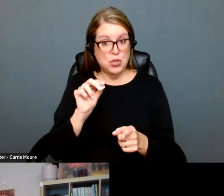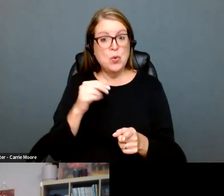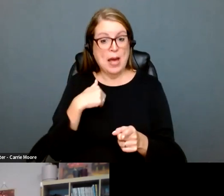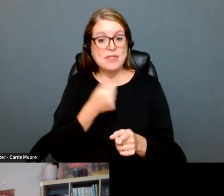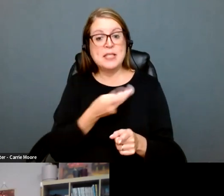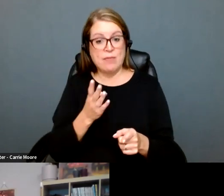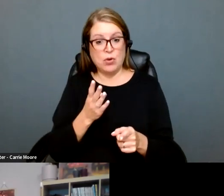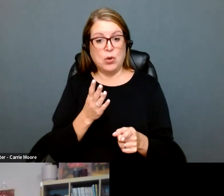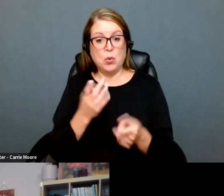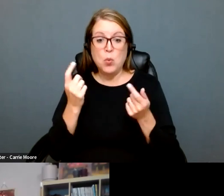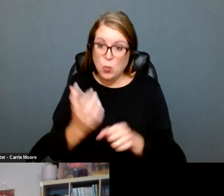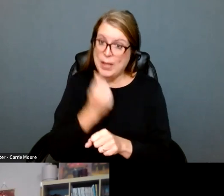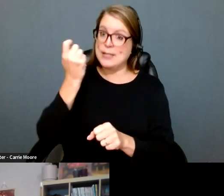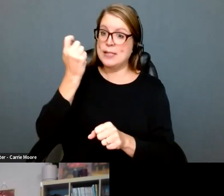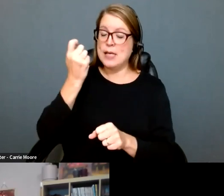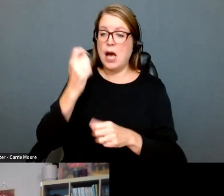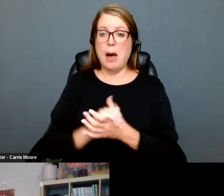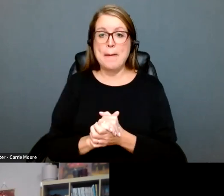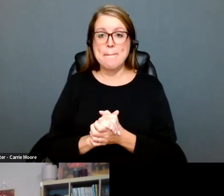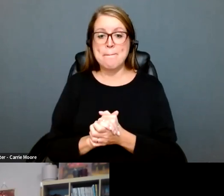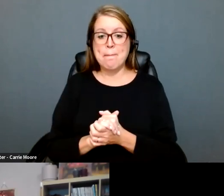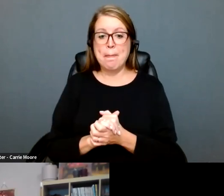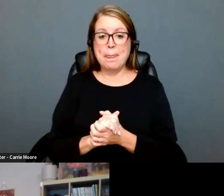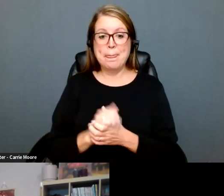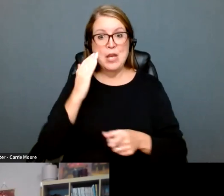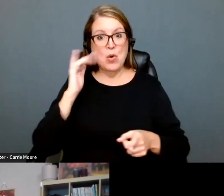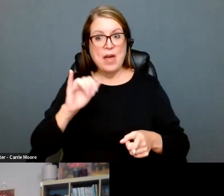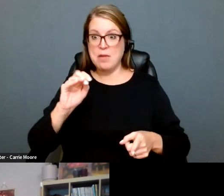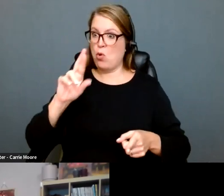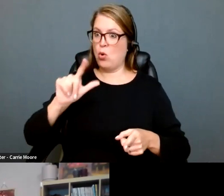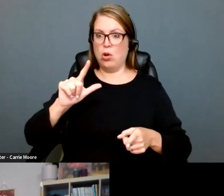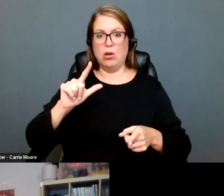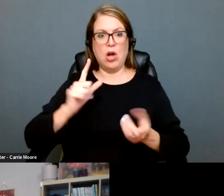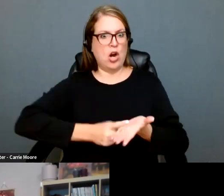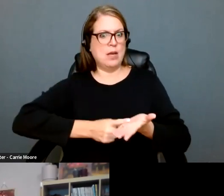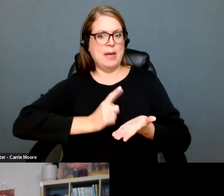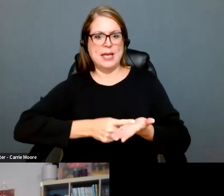that team, doing mock oral argument, editing briefs, we filed an